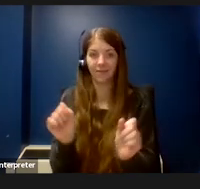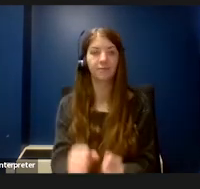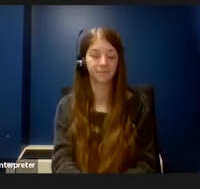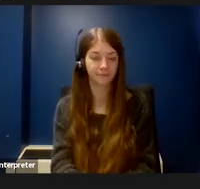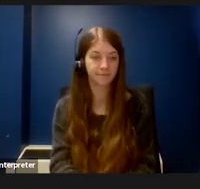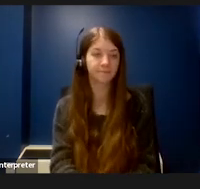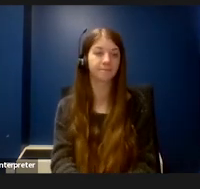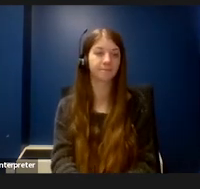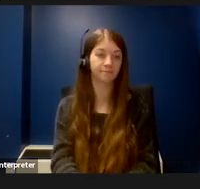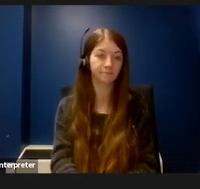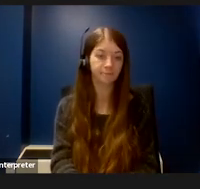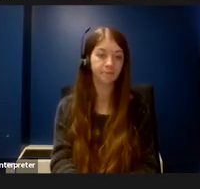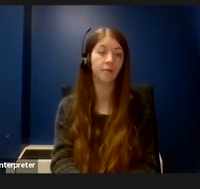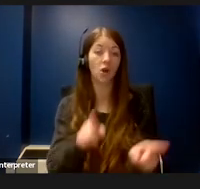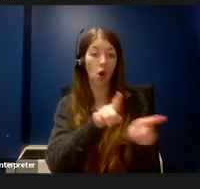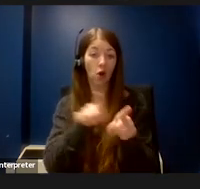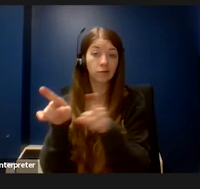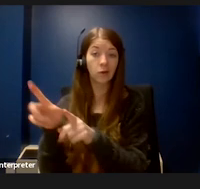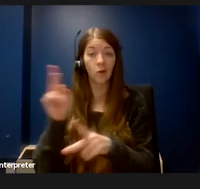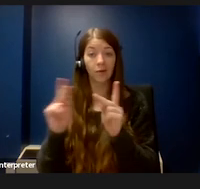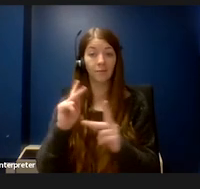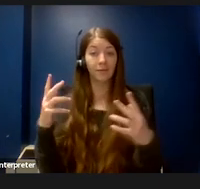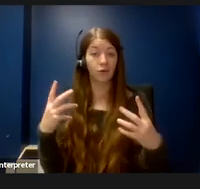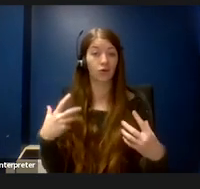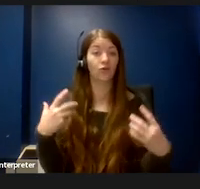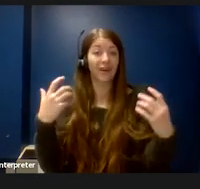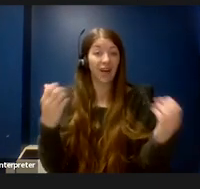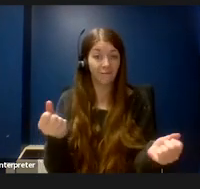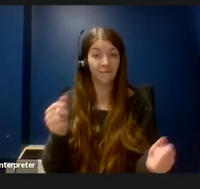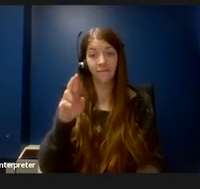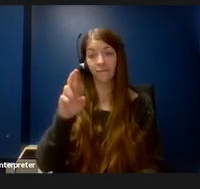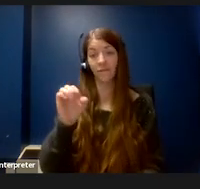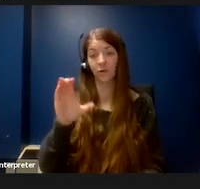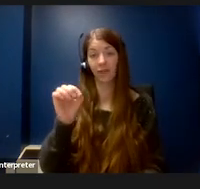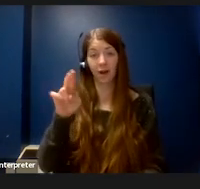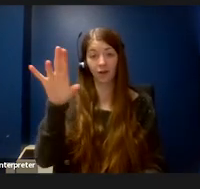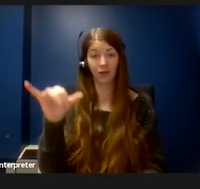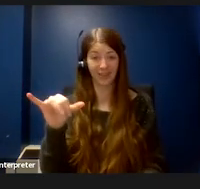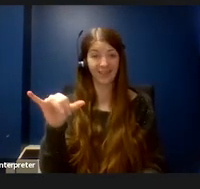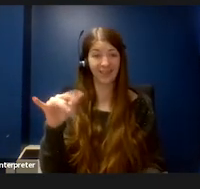Also for people who are in recovery, events that are at bars is not a supportive environment.